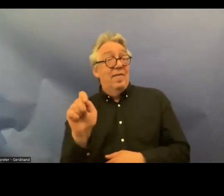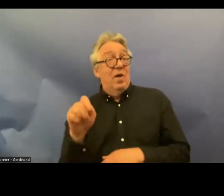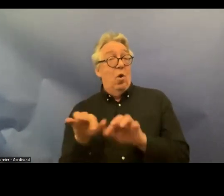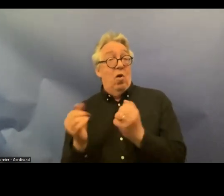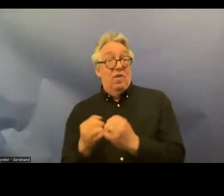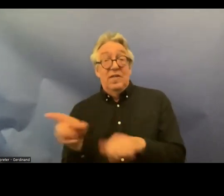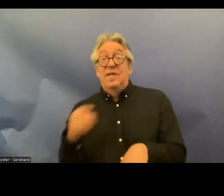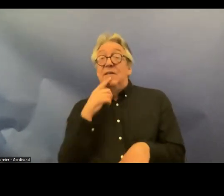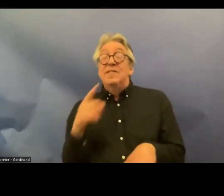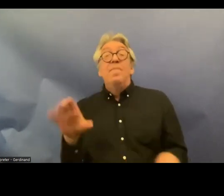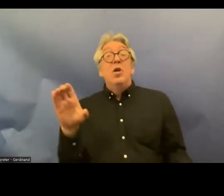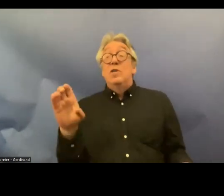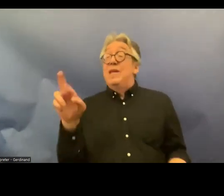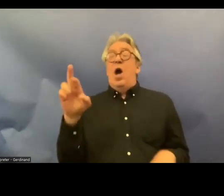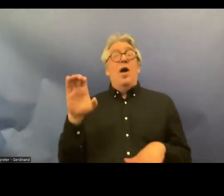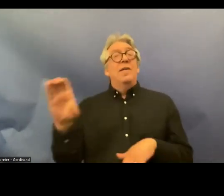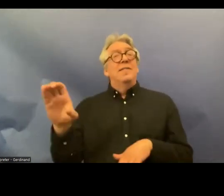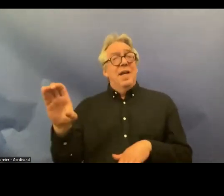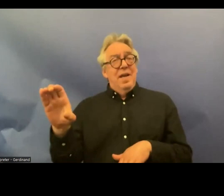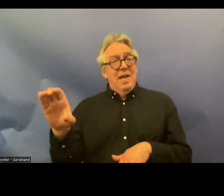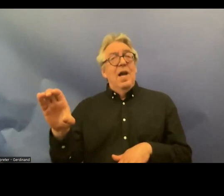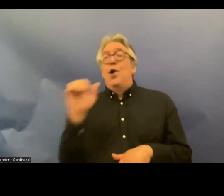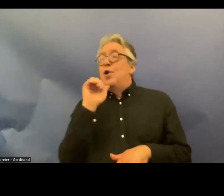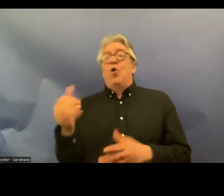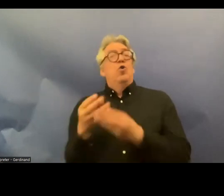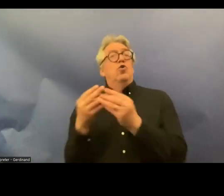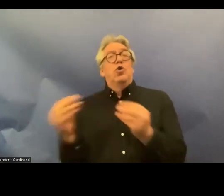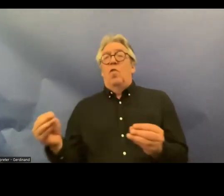the systemic implementation problems in Sweden which go Beyond Disability Rights